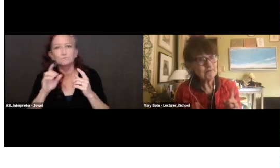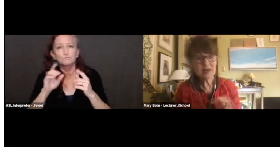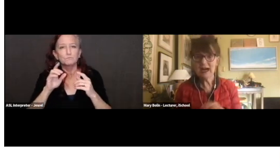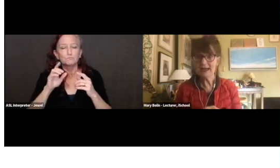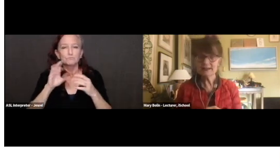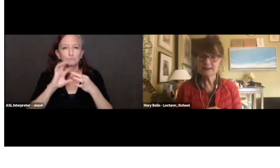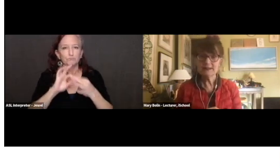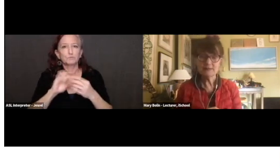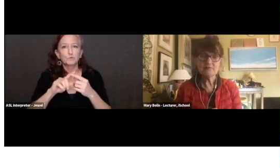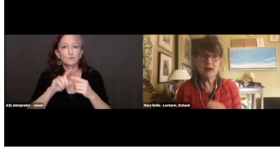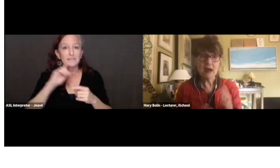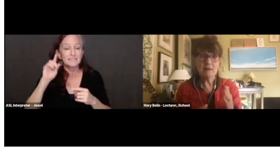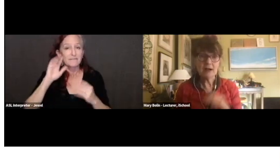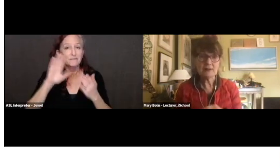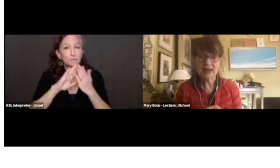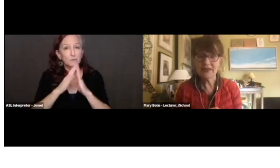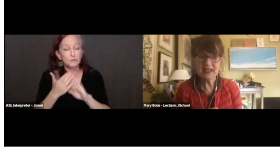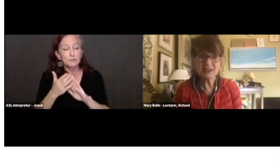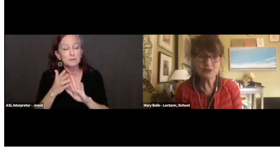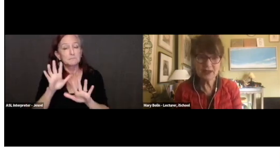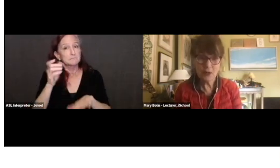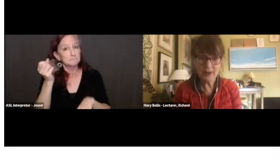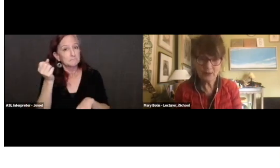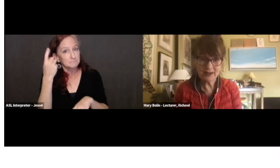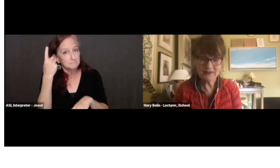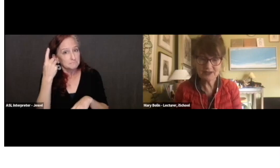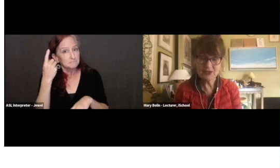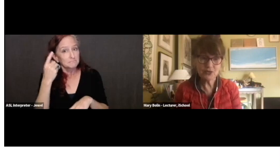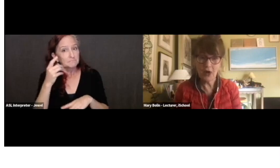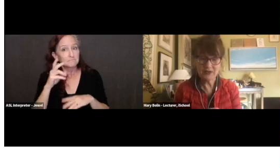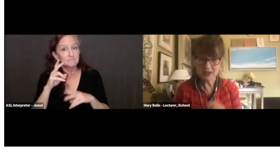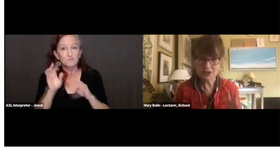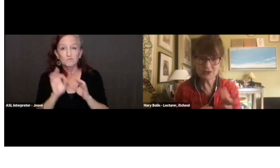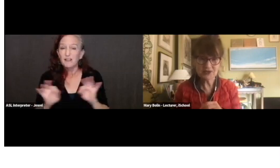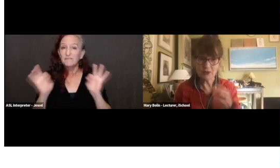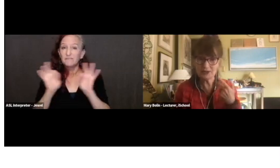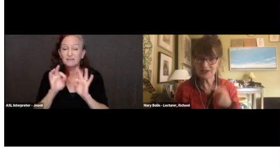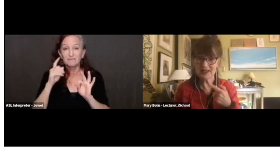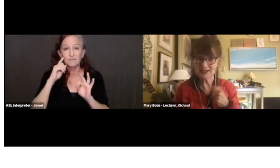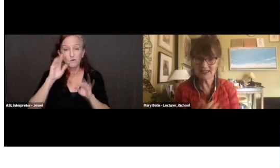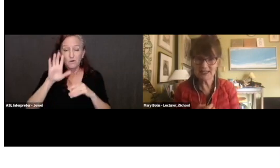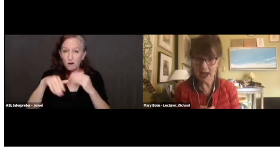but I think it's really quite relevant to all the issues that we're discussing today.